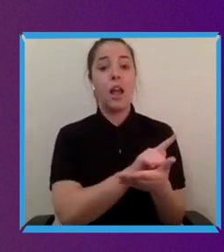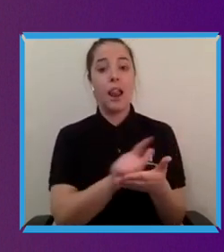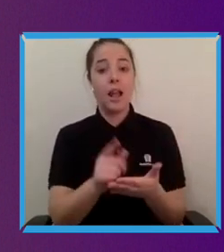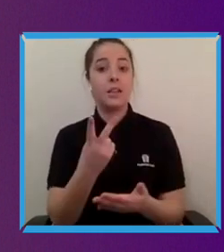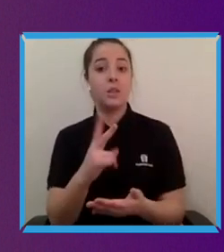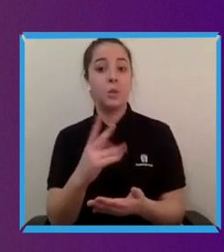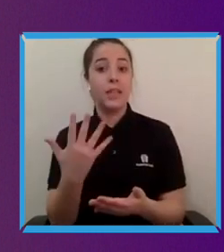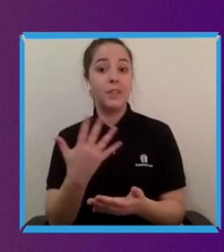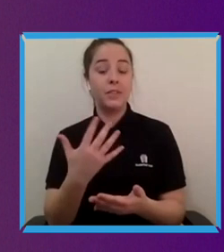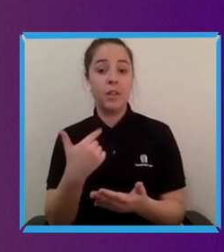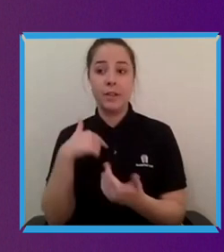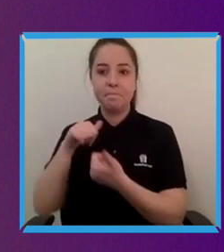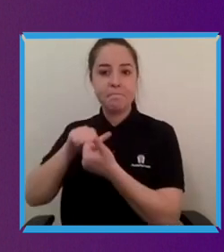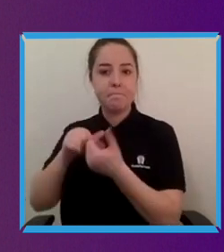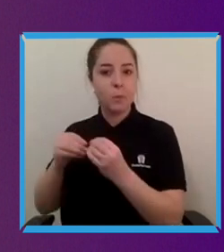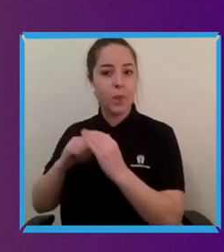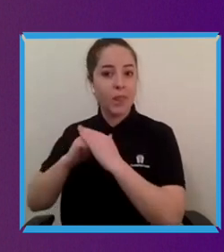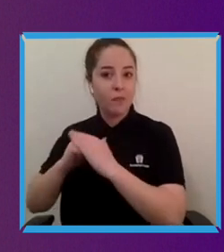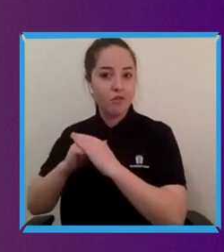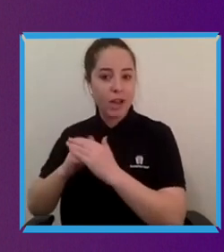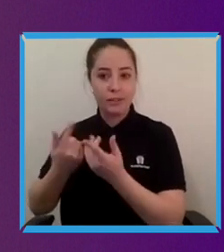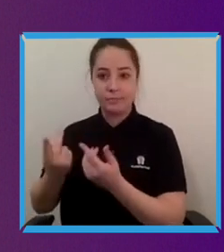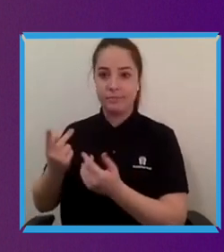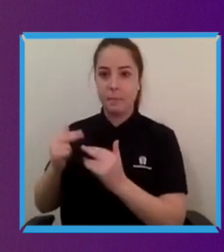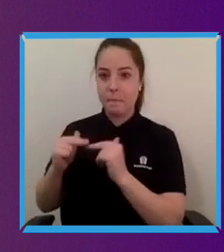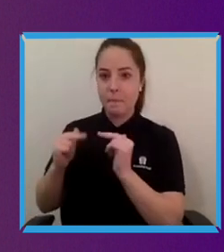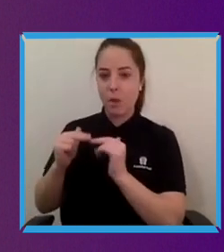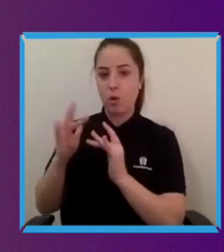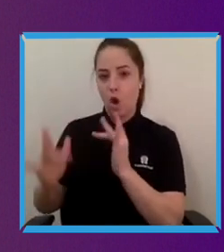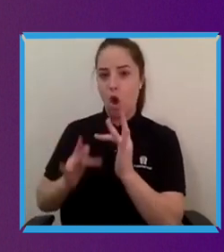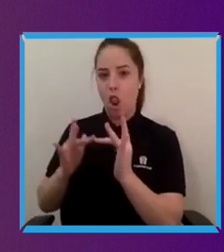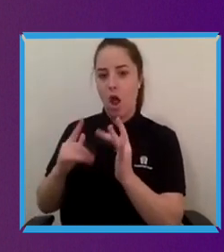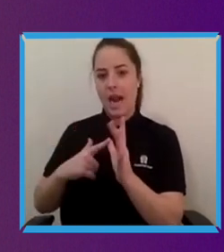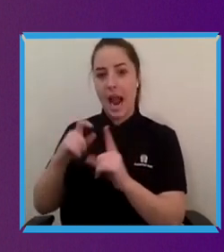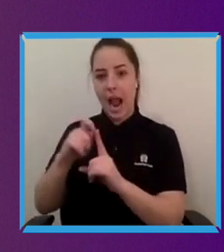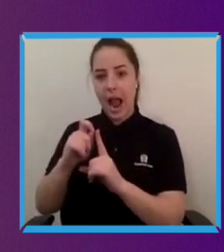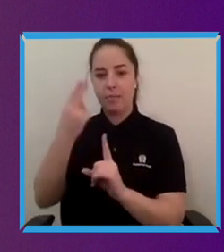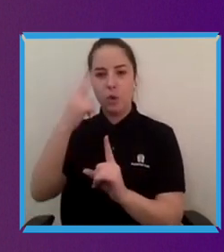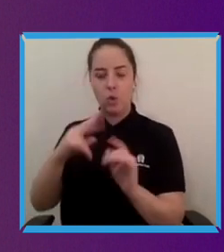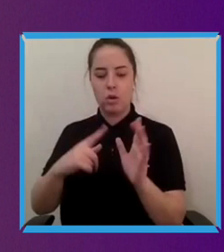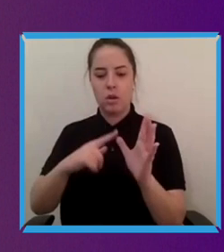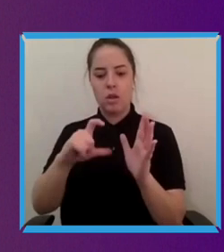friend of mine and built a a web application called a Accomable which was basically trying to build like